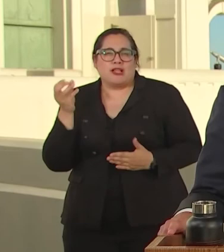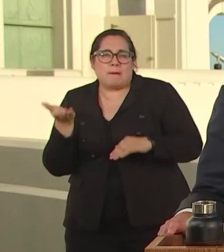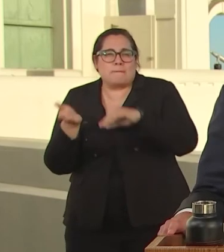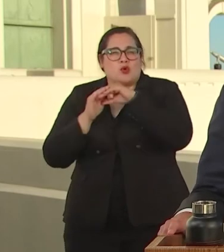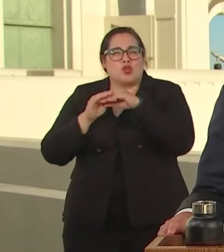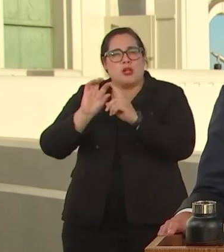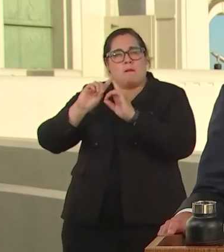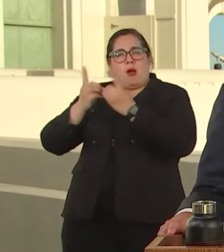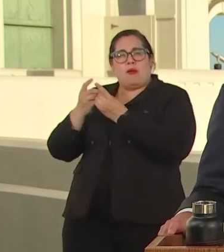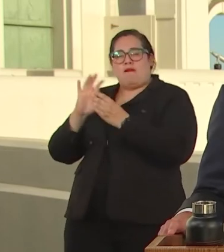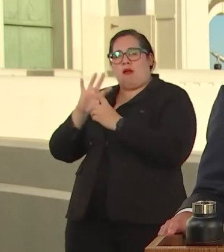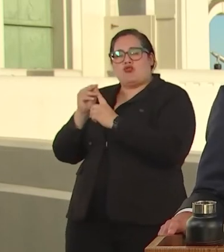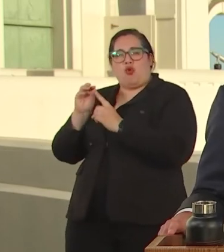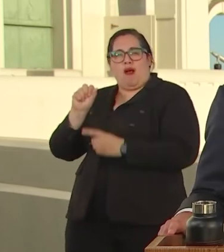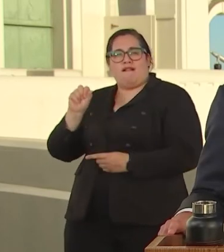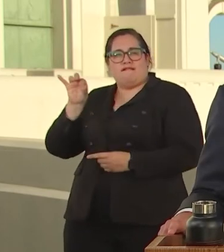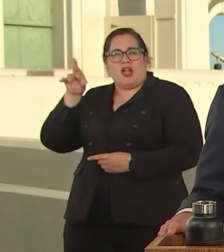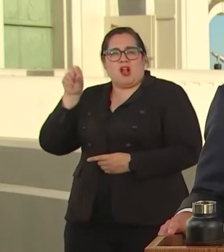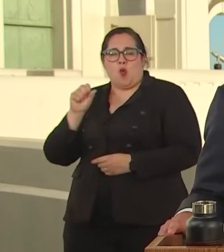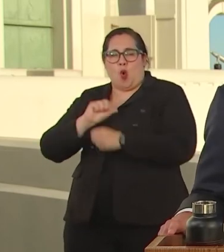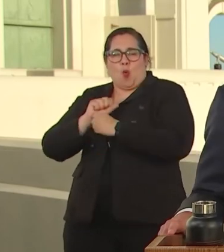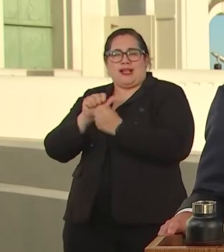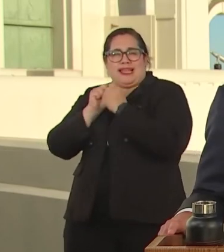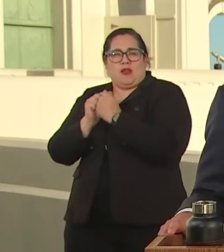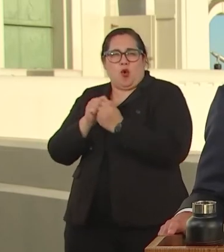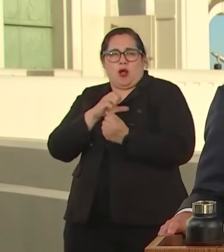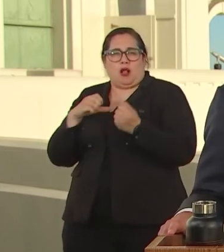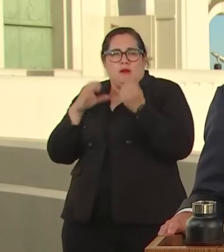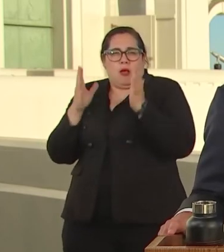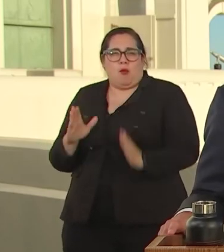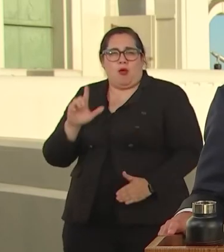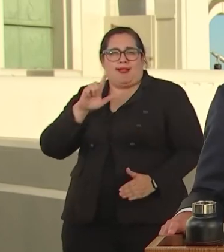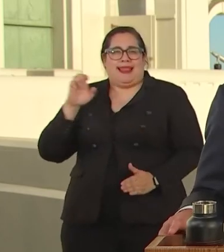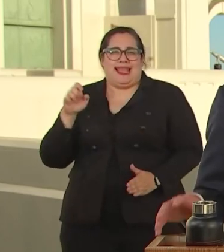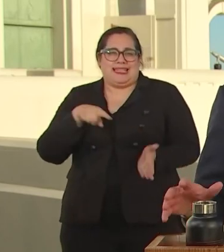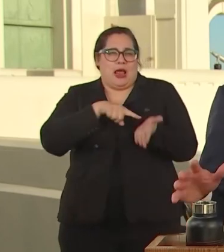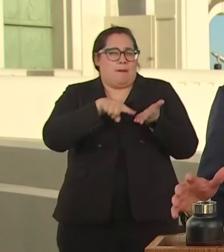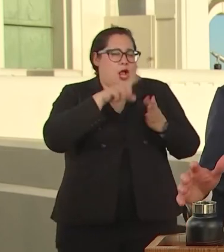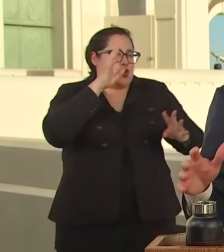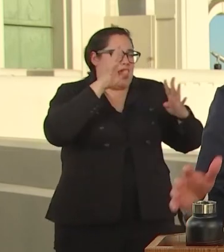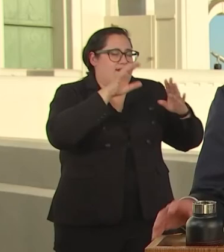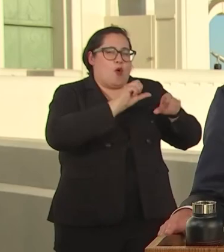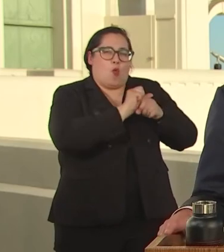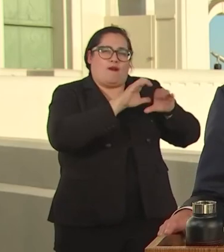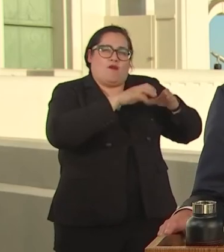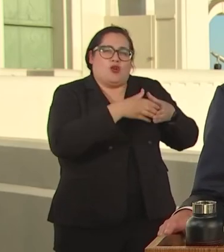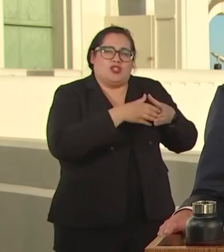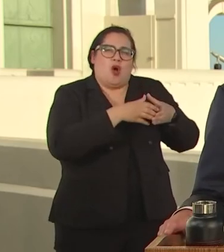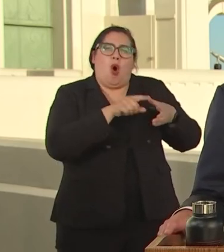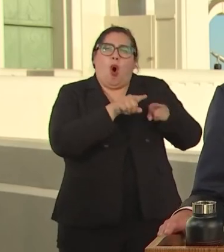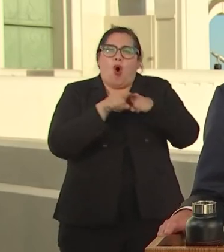COUNCILMEMBER LEE TO PAY OUR CREATIVE WORKFORCE AND FILL